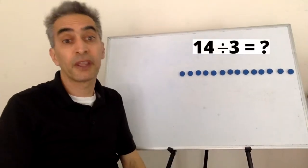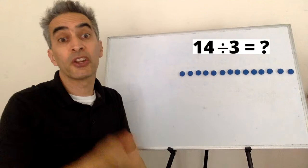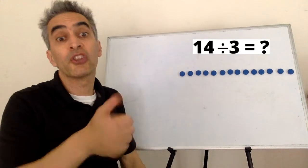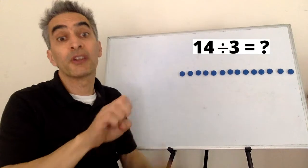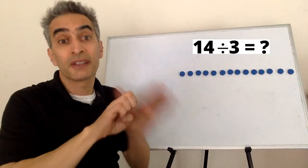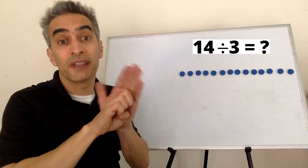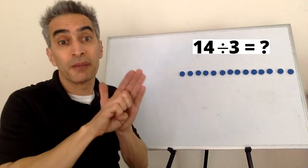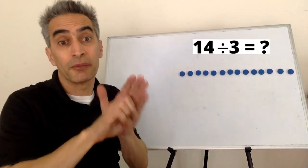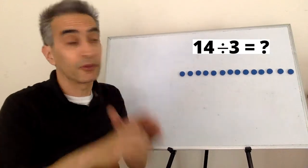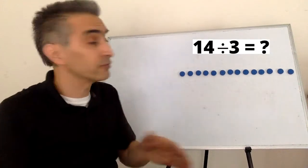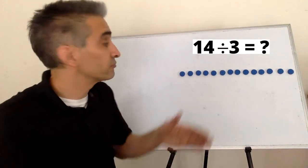Another example: